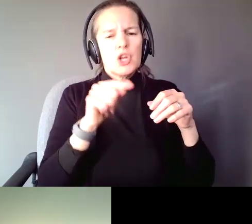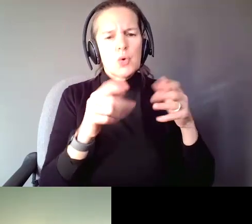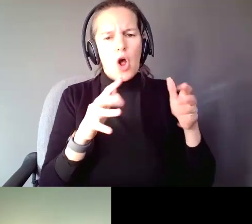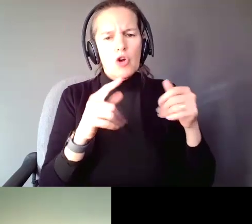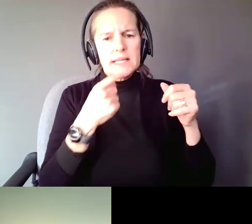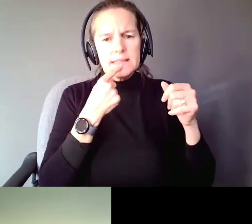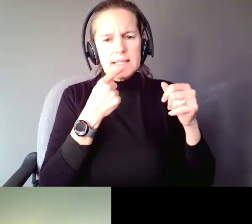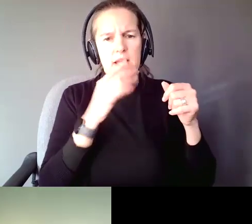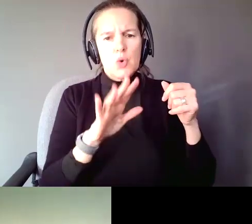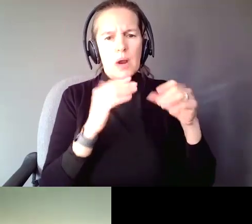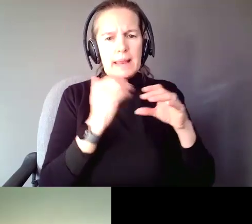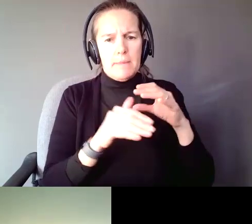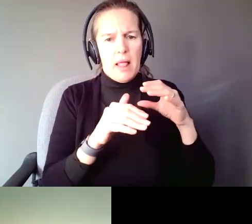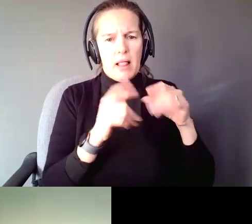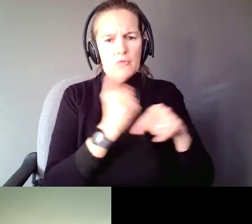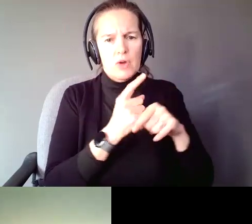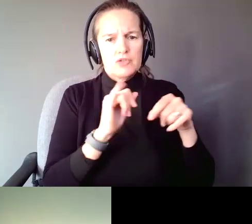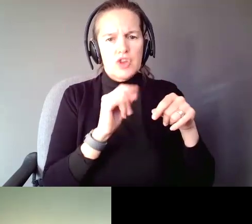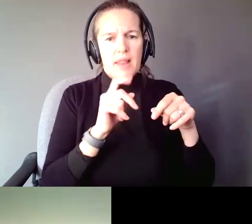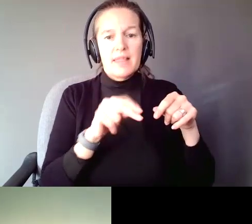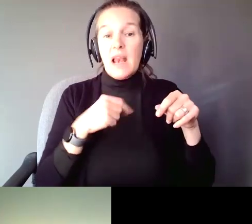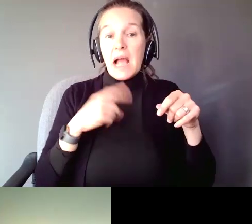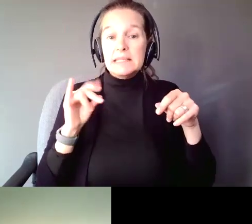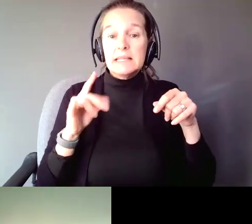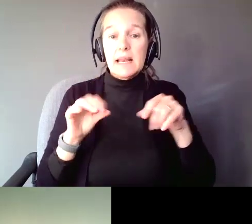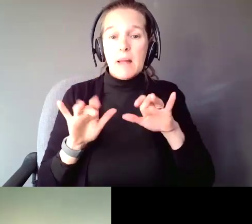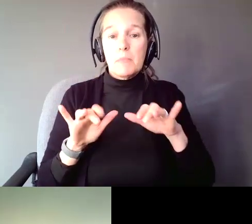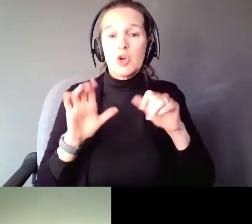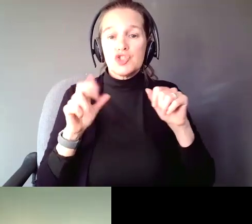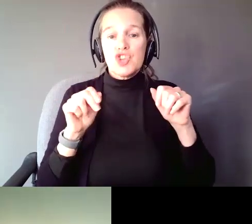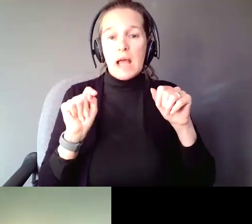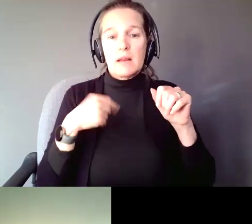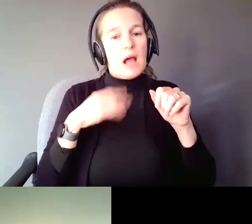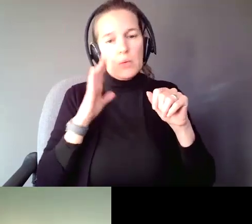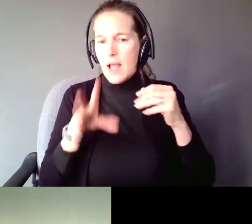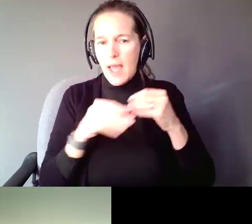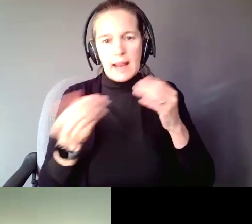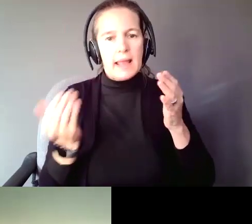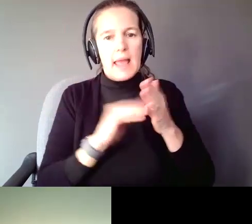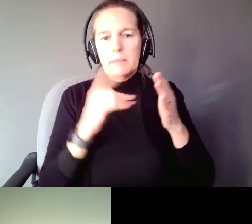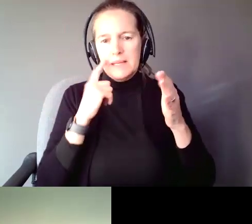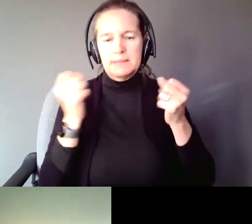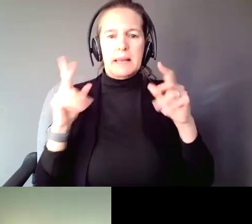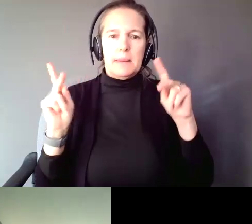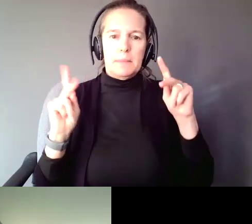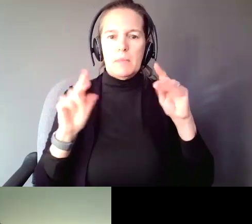your email, didn't you, Jonathan. >> JOHNATHAN MARTINIS: I did, and I put it in the Chat Box. I will put it in again, because I know a lot of people have been talking.